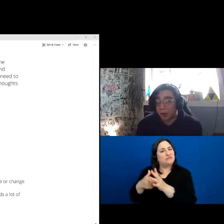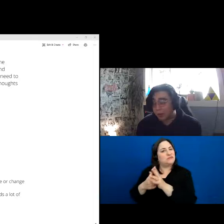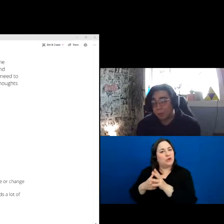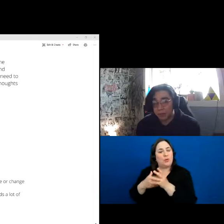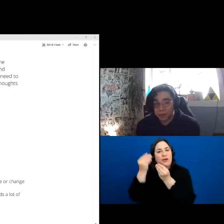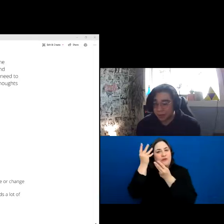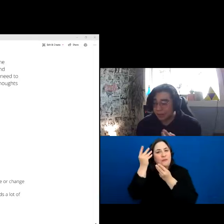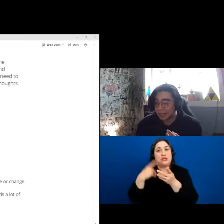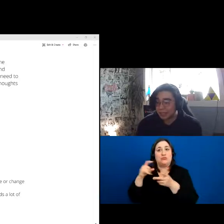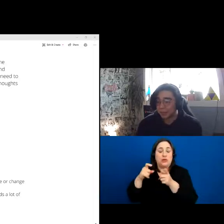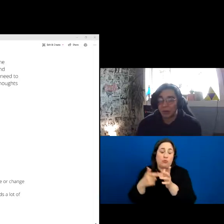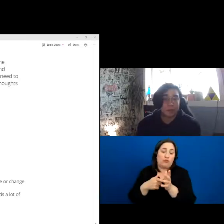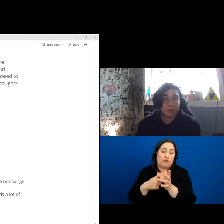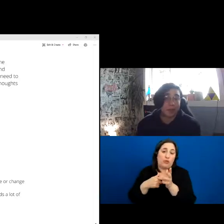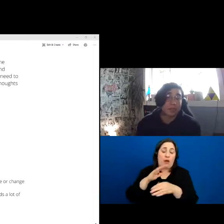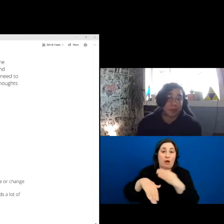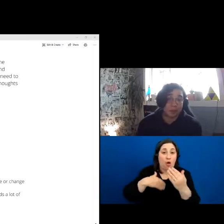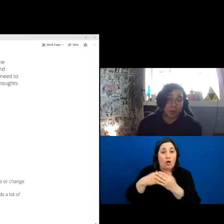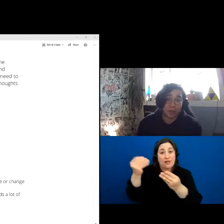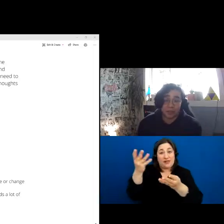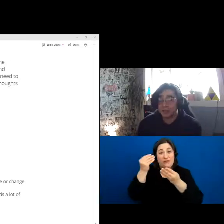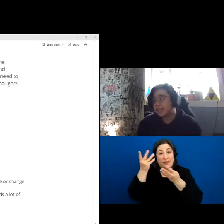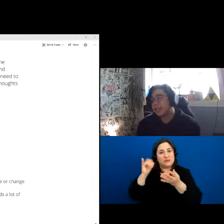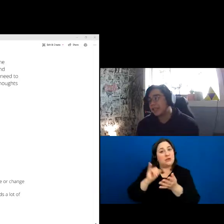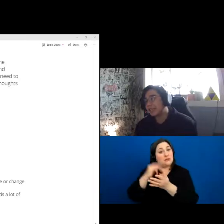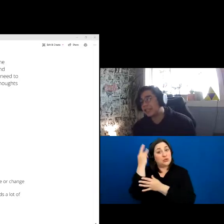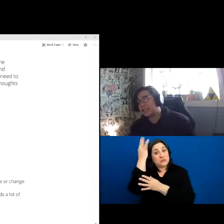the information and that’s a part of asking a lot of questions. They need